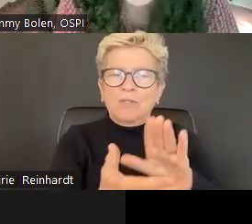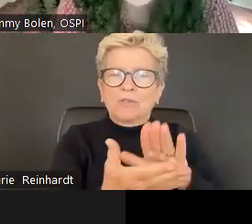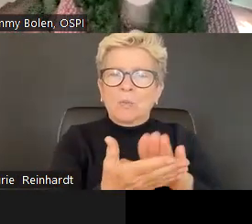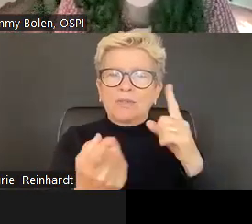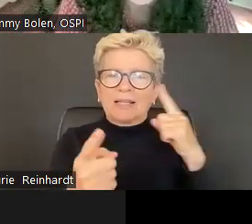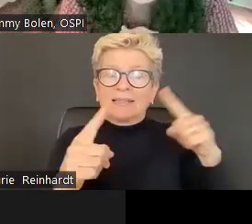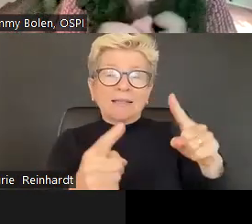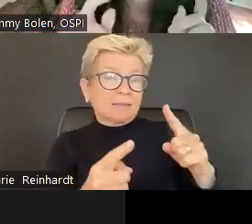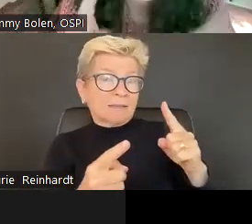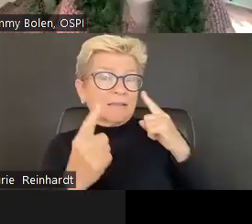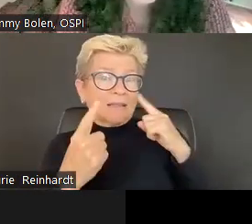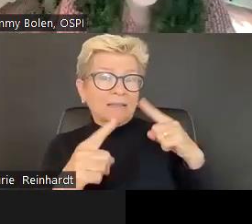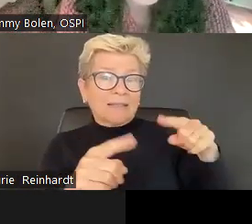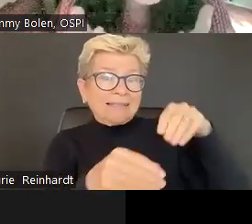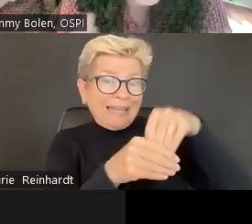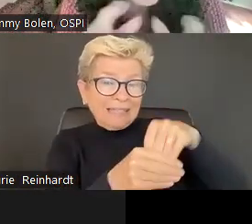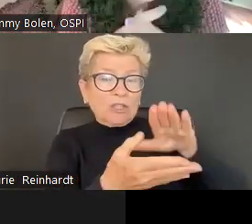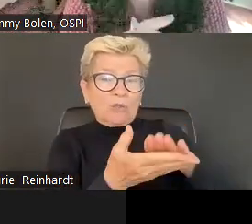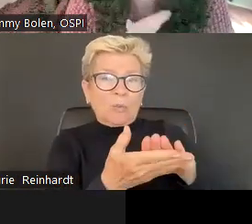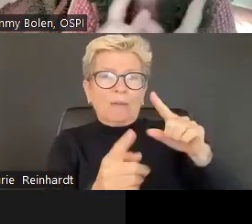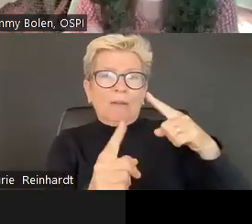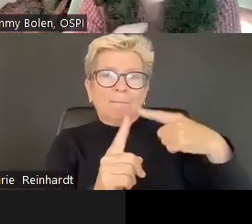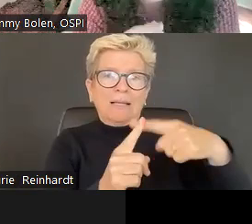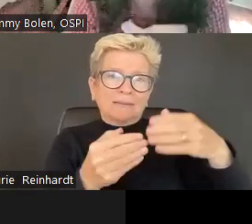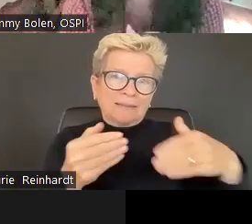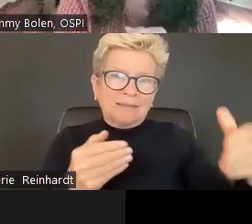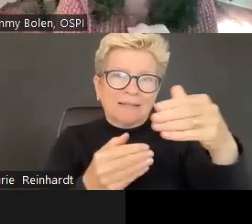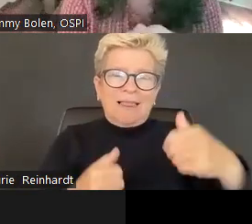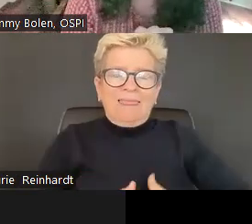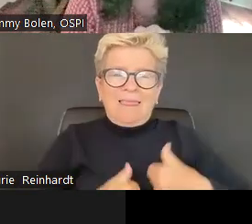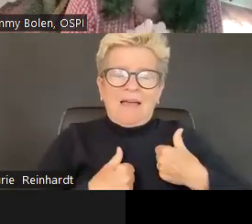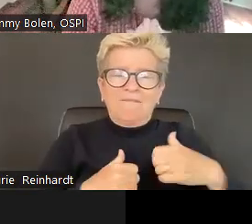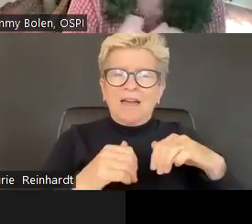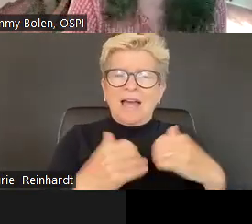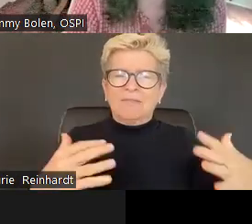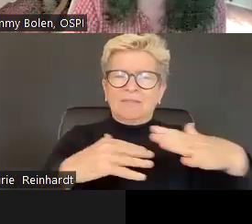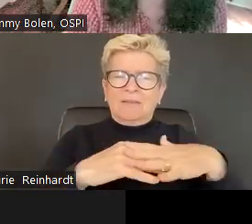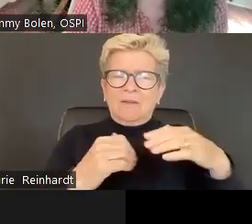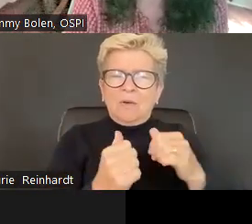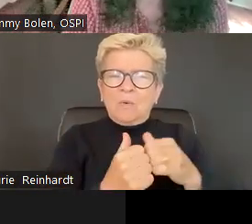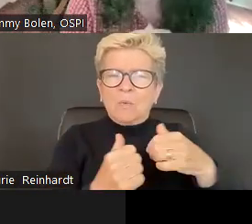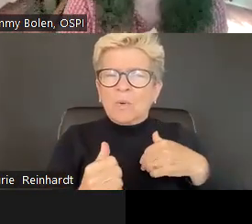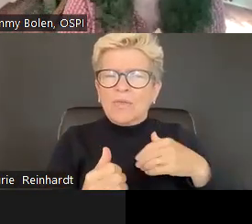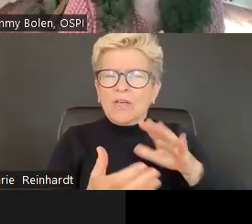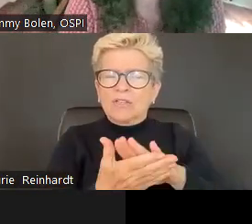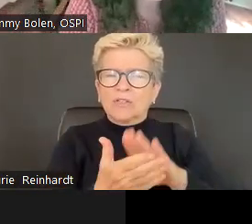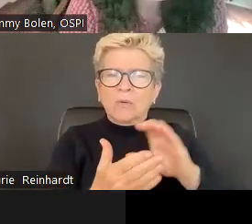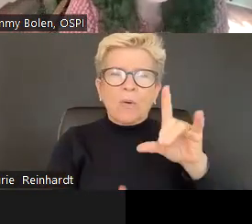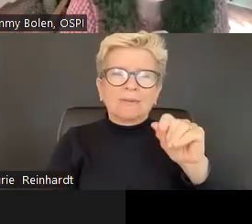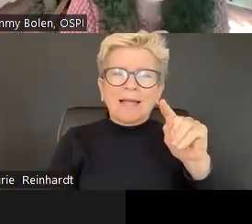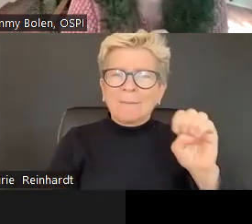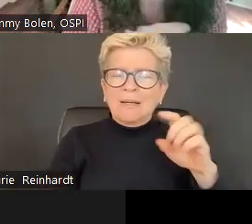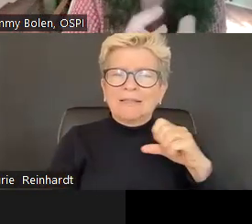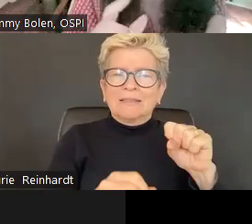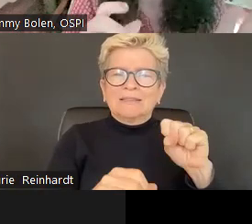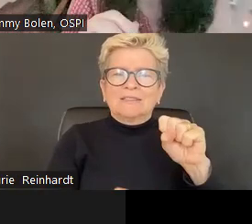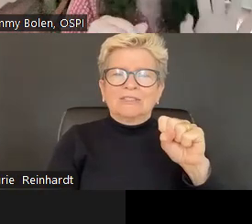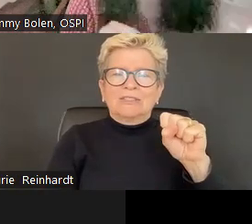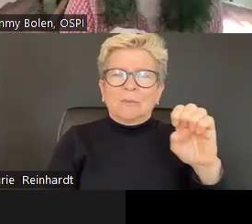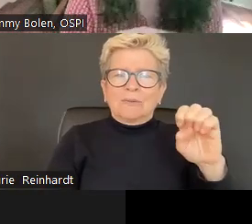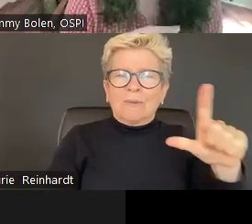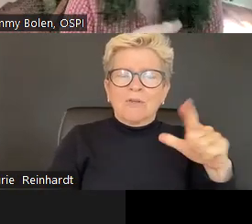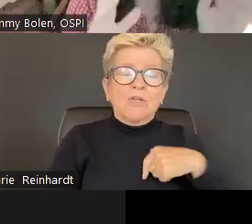And it is the process through which individuals build awareness and skills and managing emotions. Setting goals, establishing relationships, and making responsible decisions that support school.